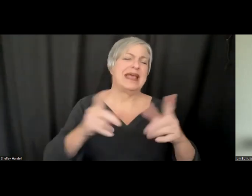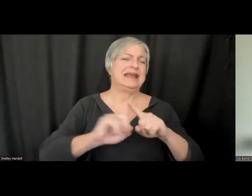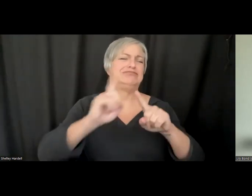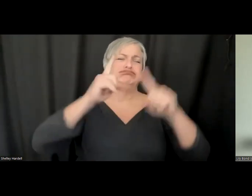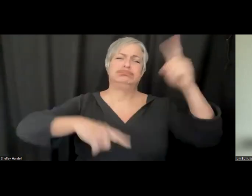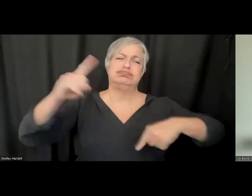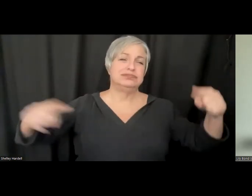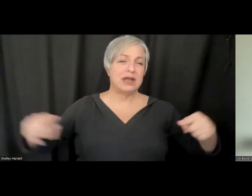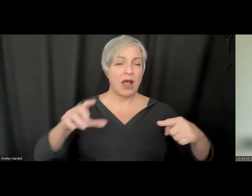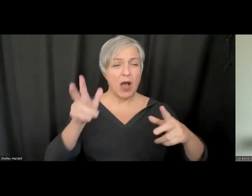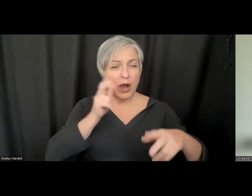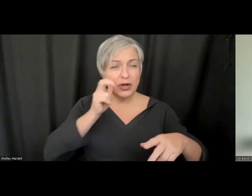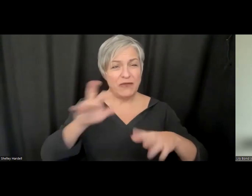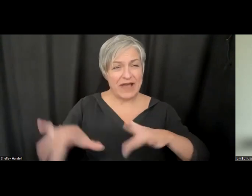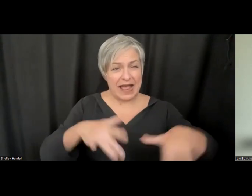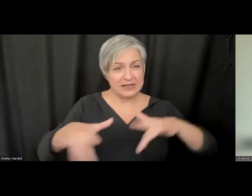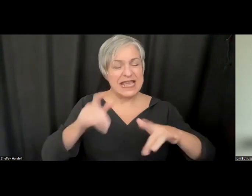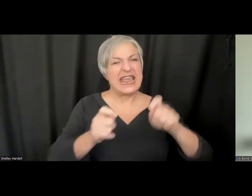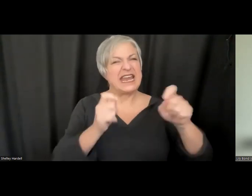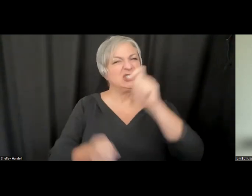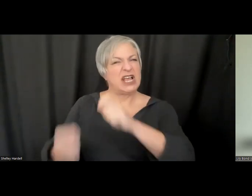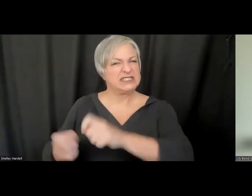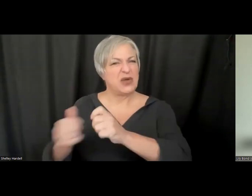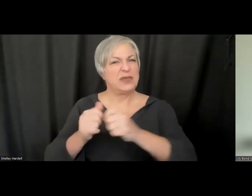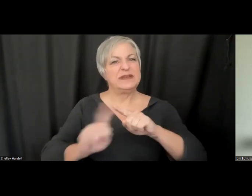can ingest from all sorts of different workflows. There's